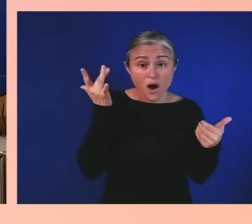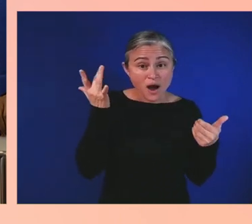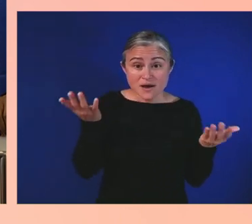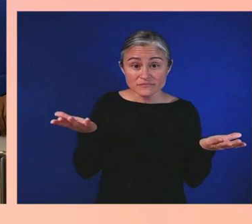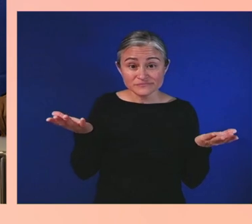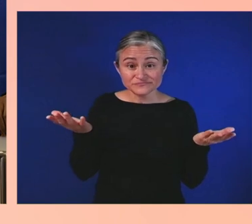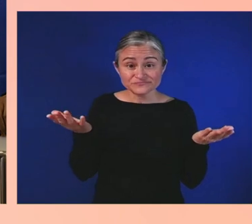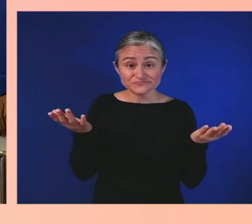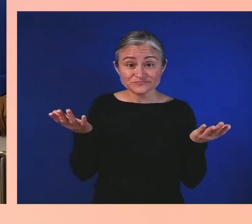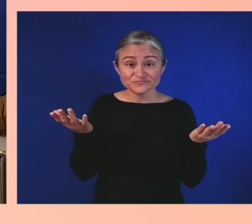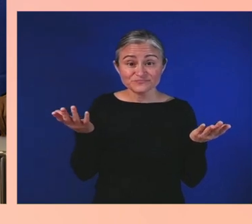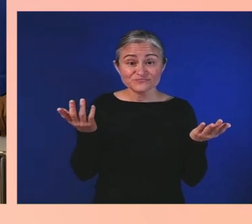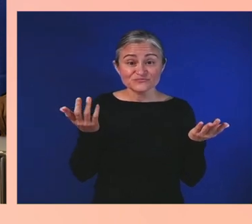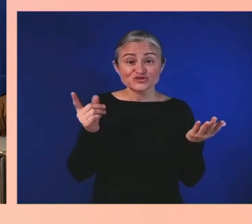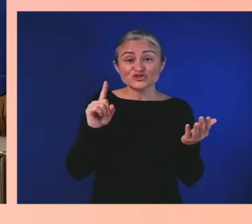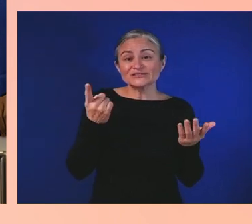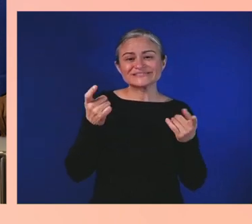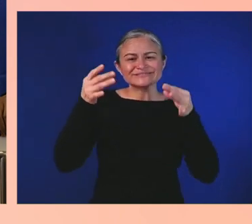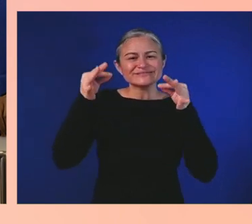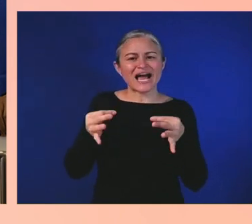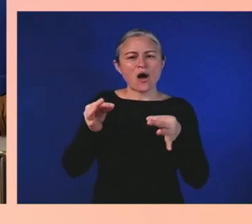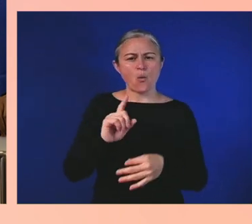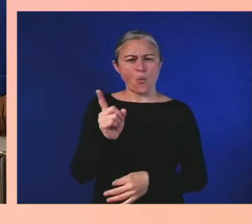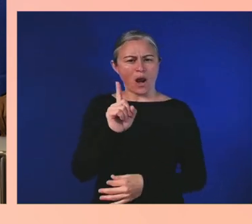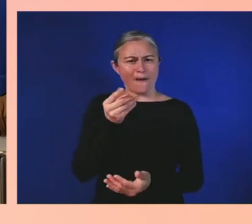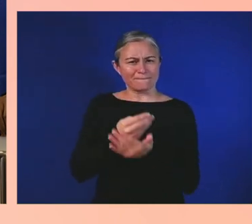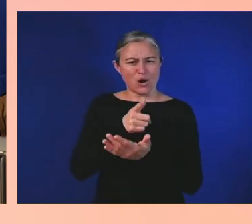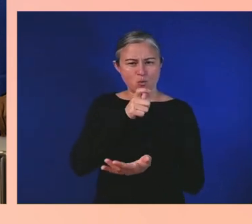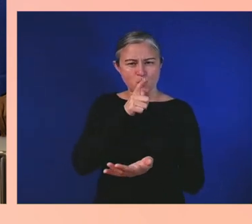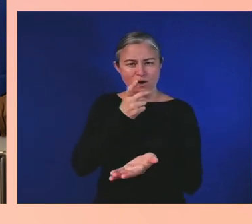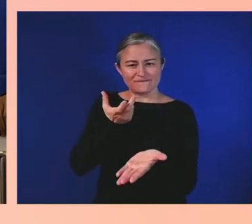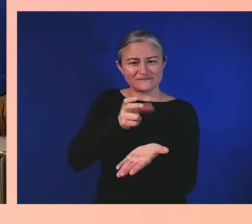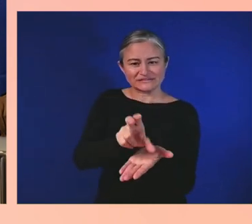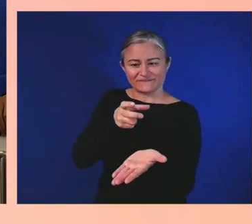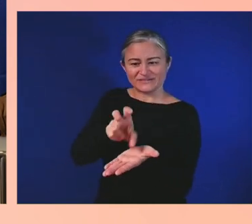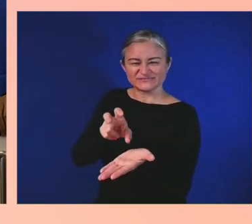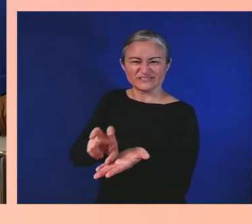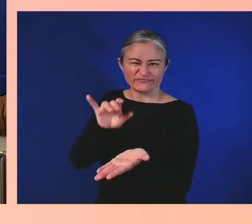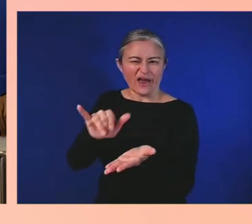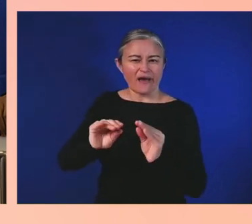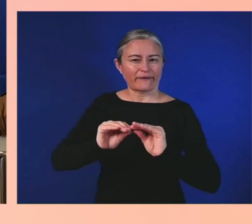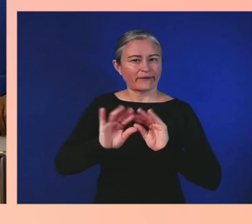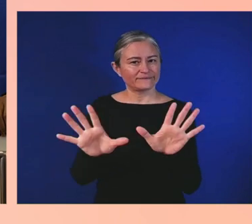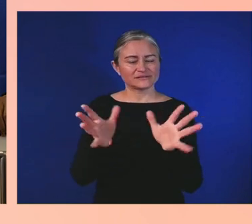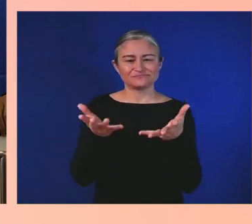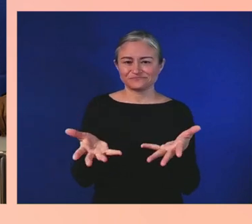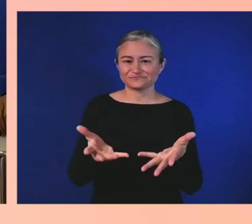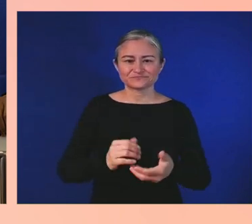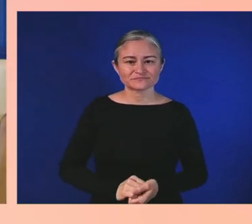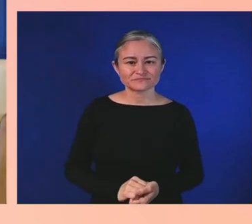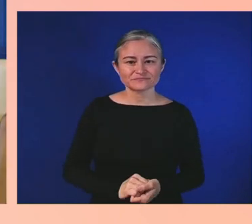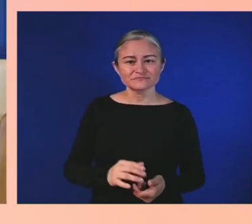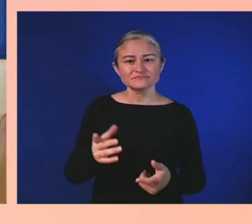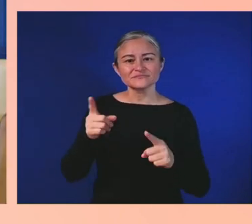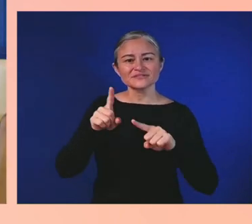be based on the number of births of African Americans and whites in the community. Remember, the state of Tennessee didn't